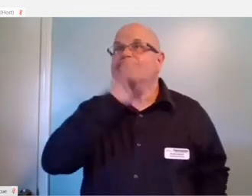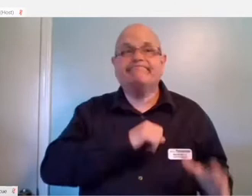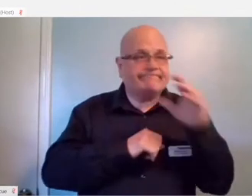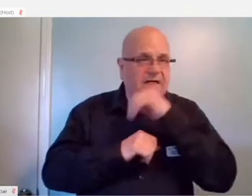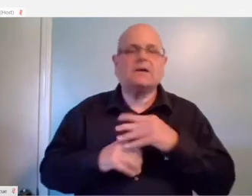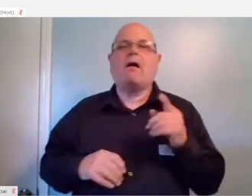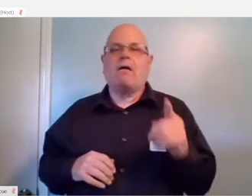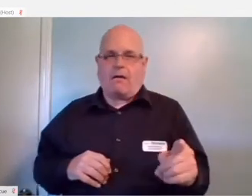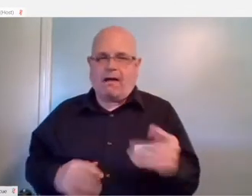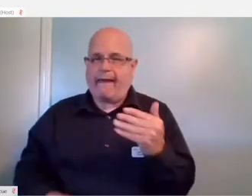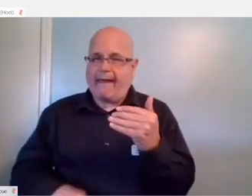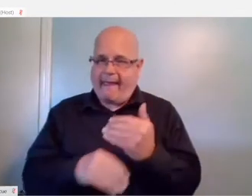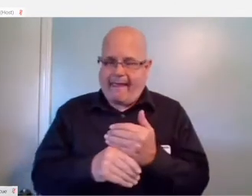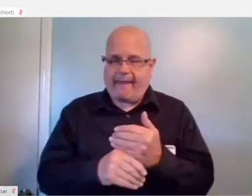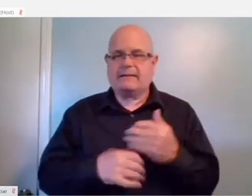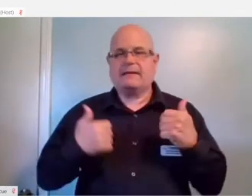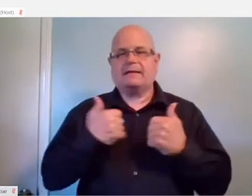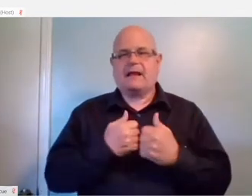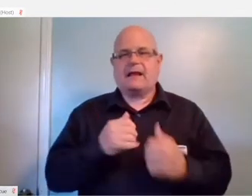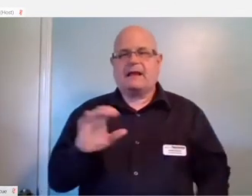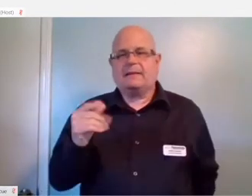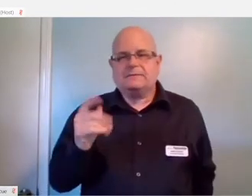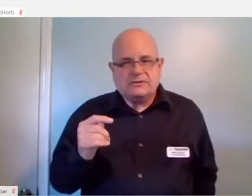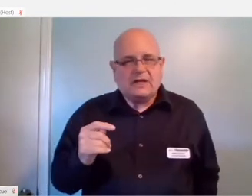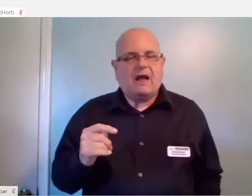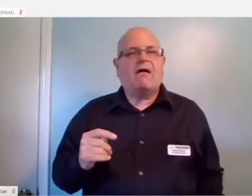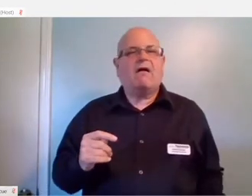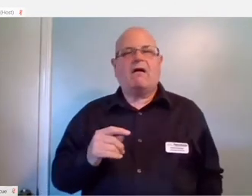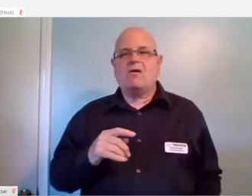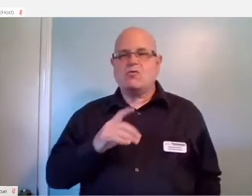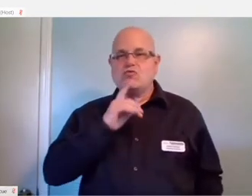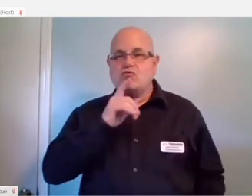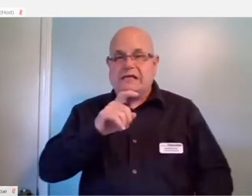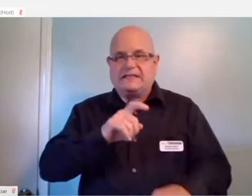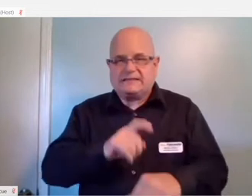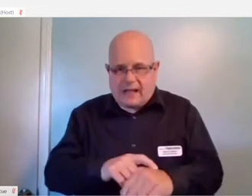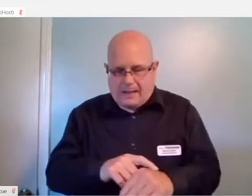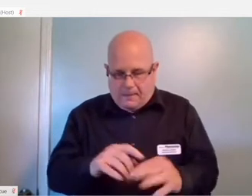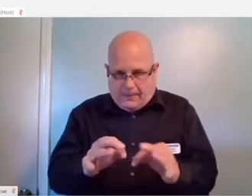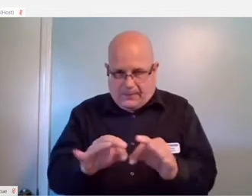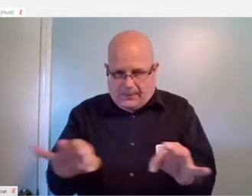Well, with game chat transcription it actually, in real time, transcribes whatever people